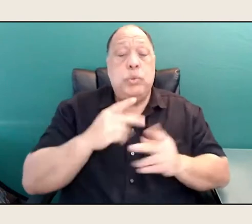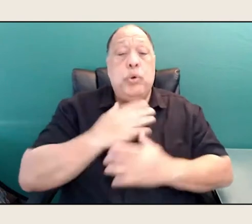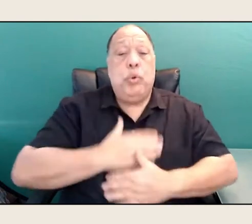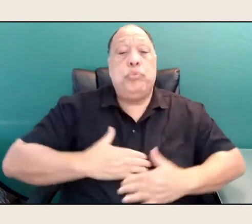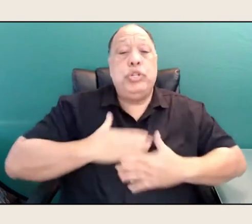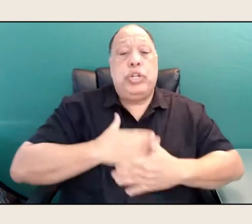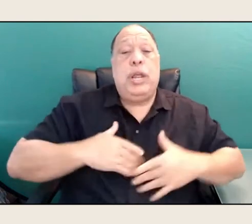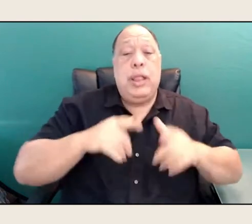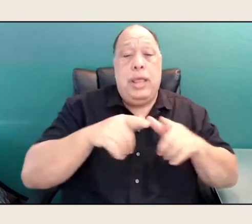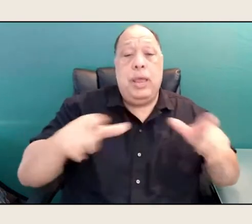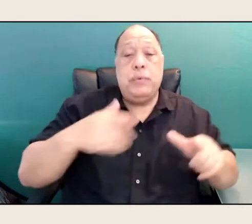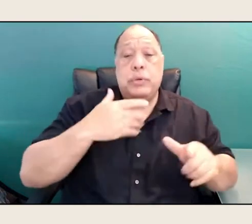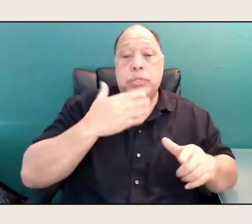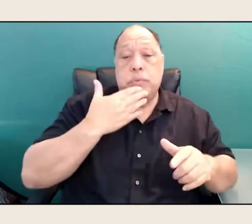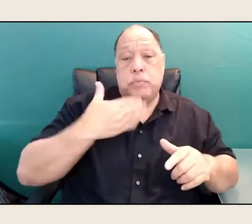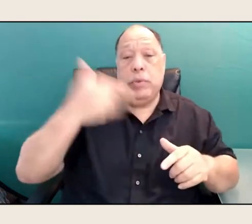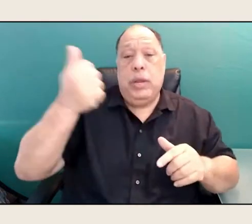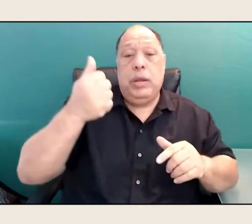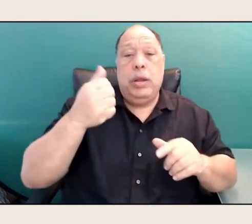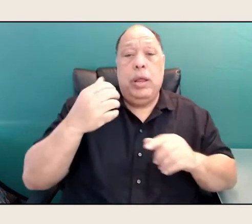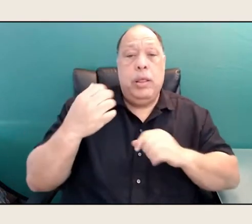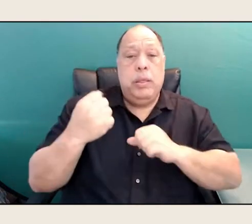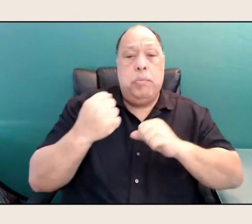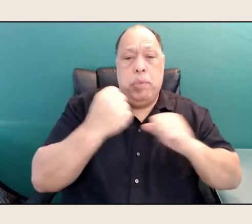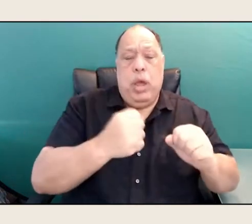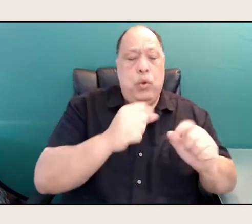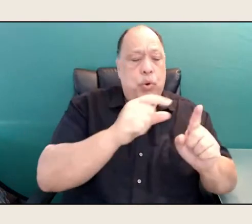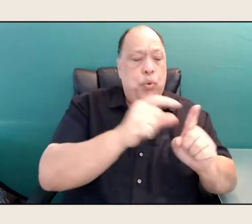and the power of words, and the power of sound to transform.